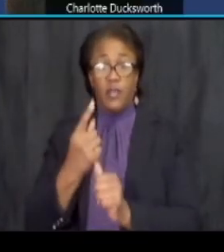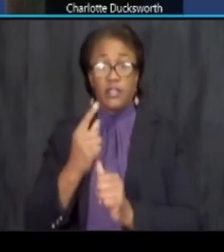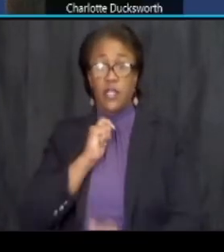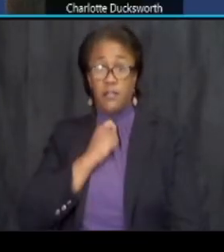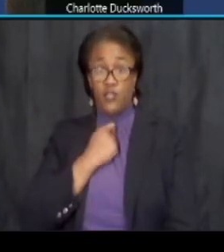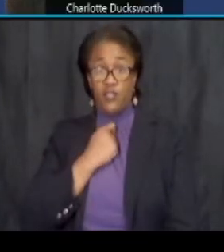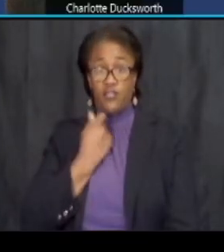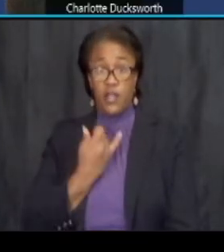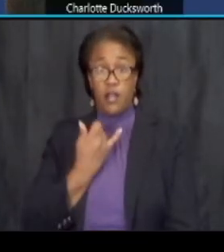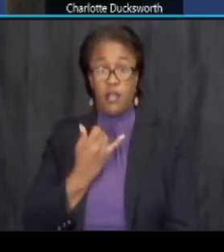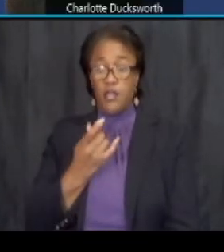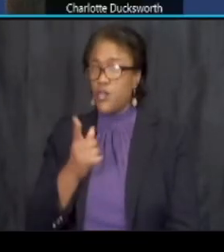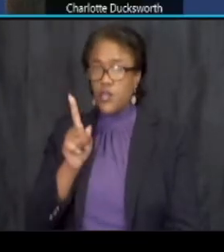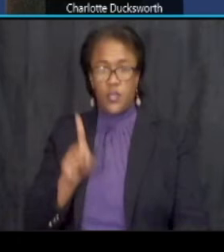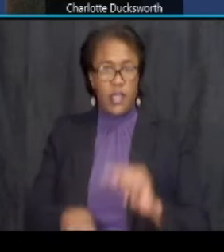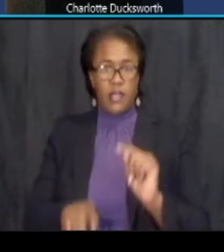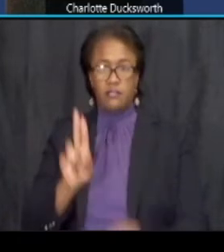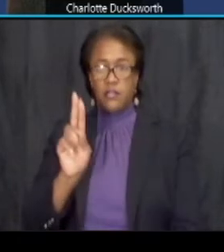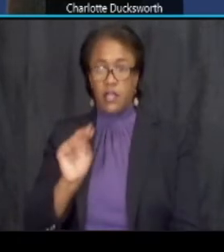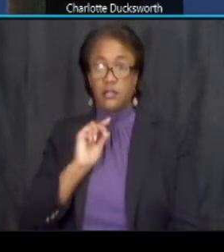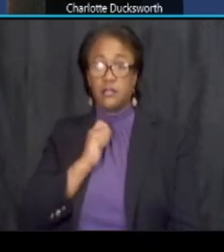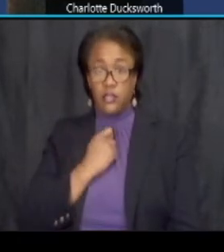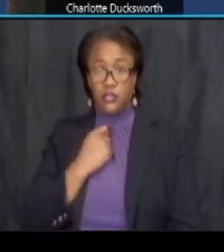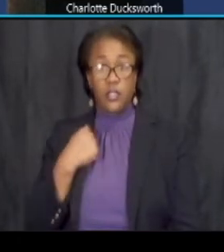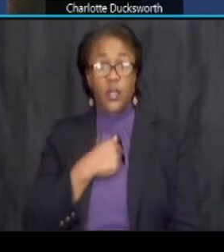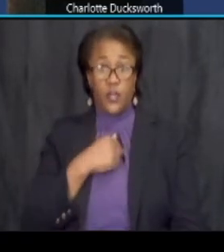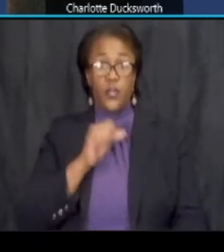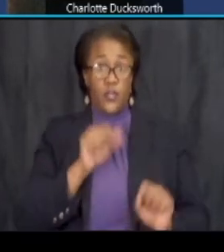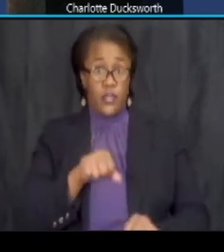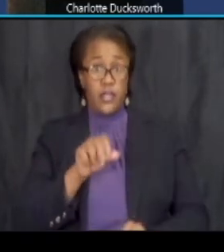um you cannot unmute yourself but we cannot mute you during the q a